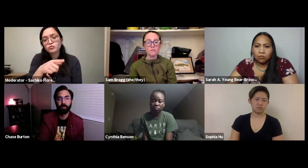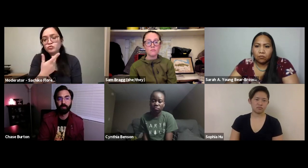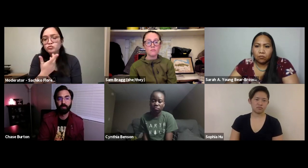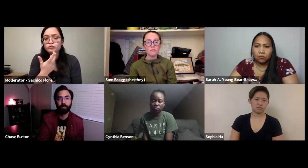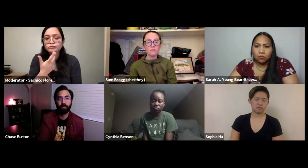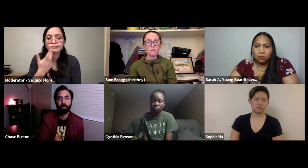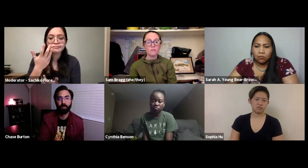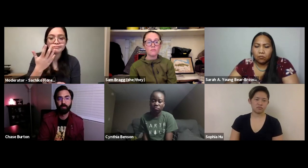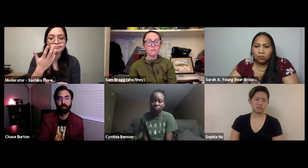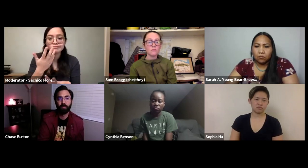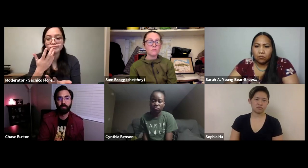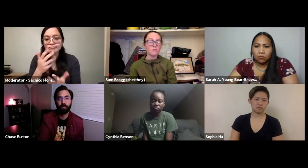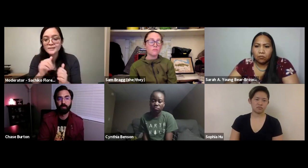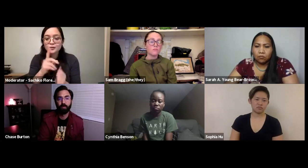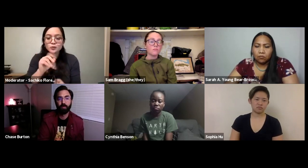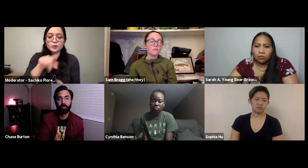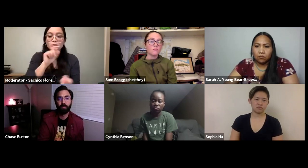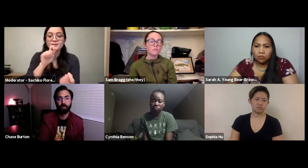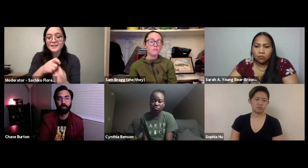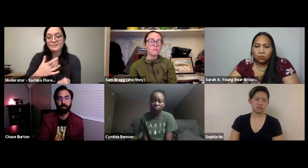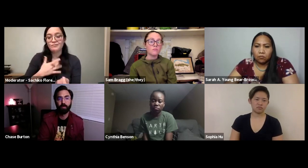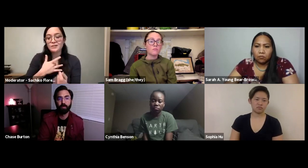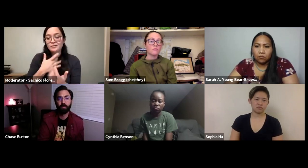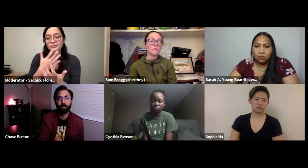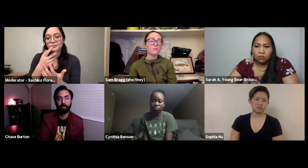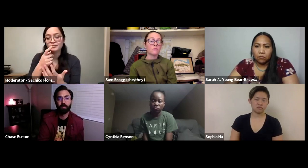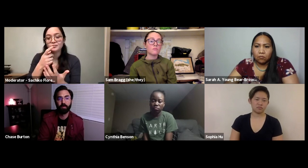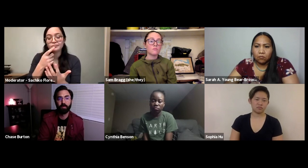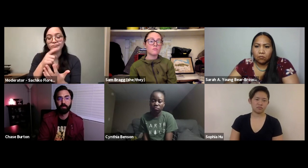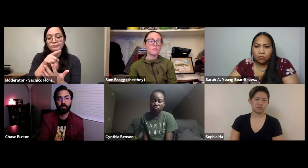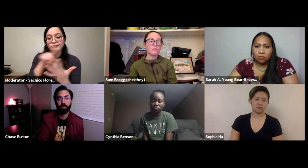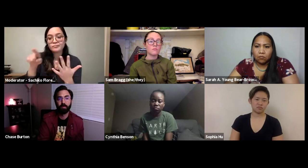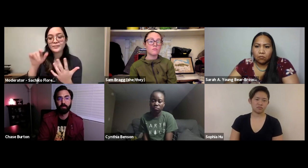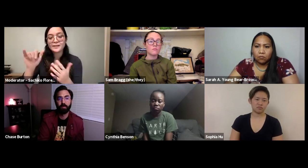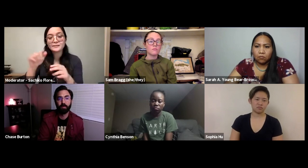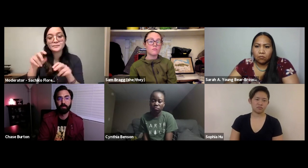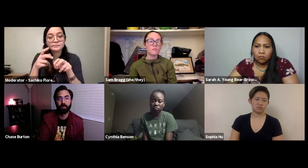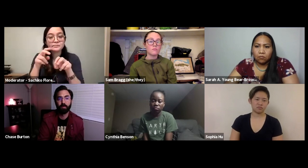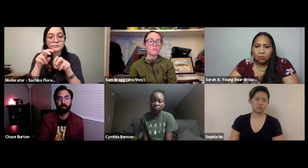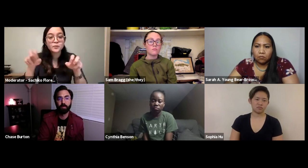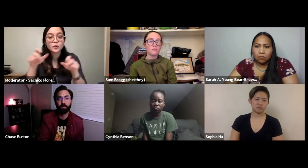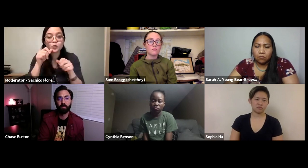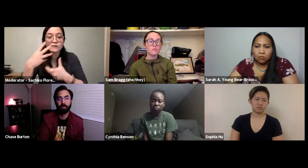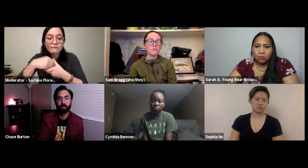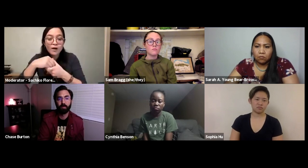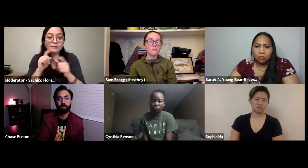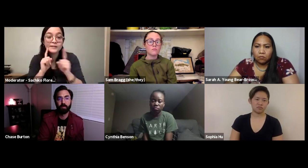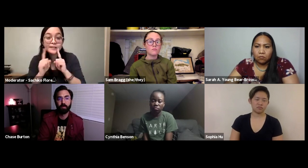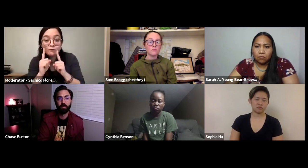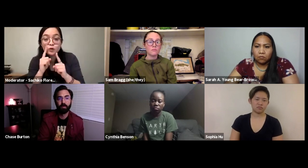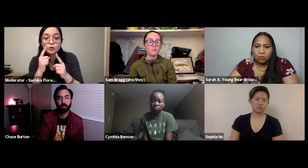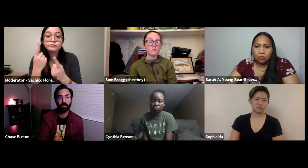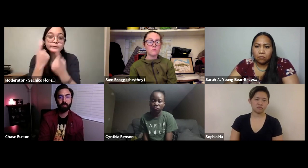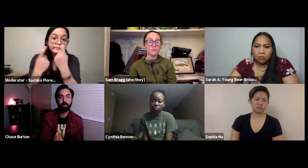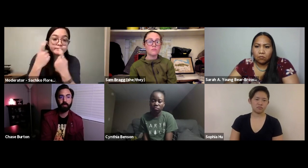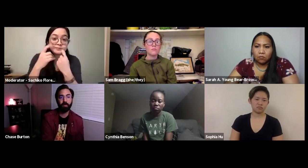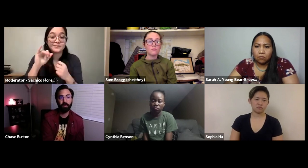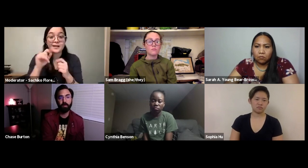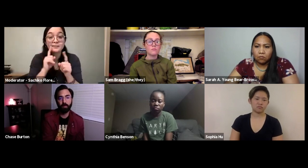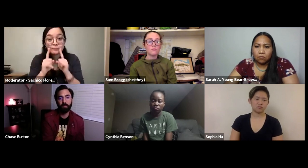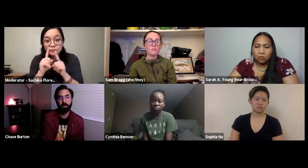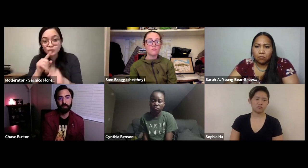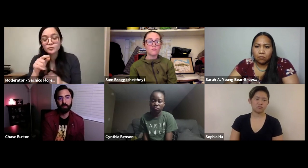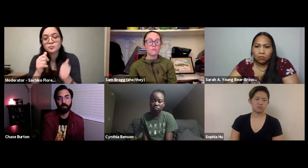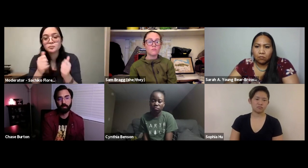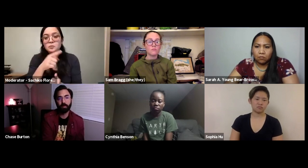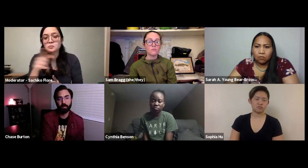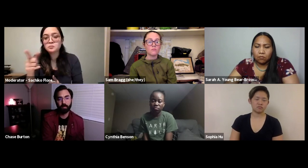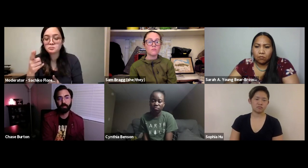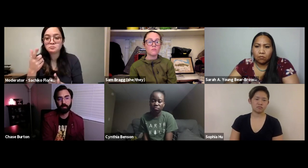more in tune with their eyes so thinking about that, how do you feel when the panels or the